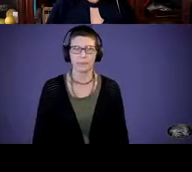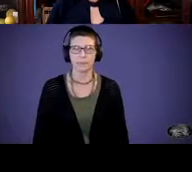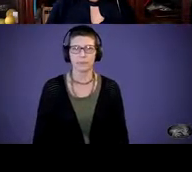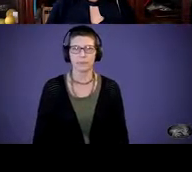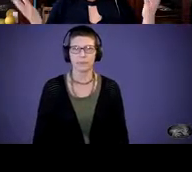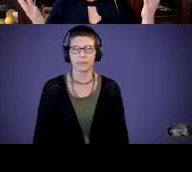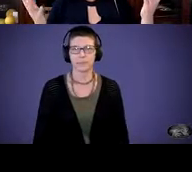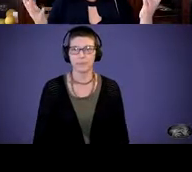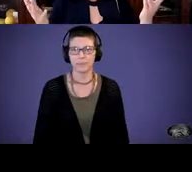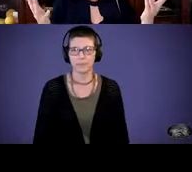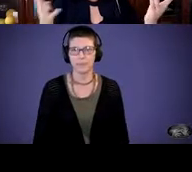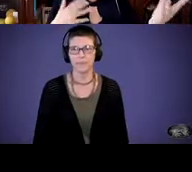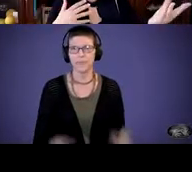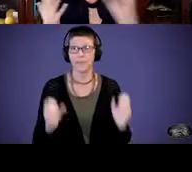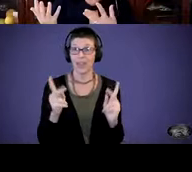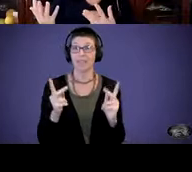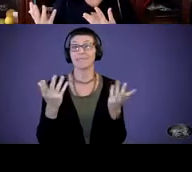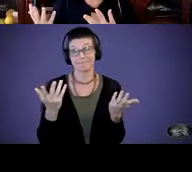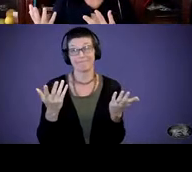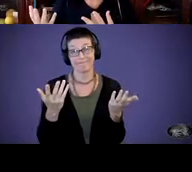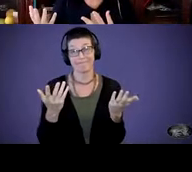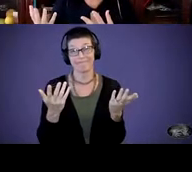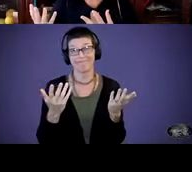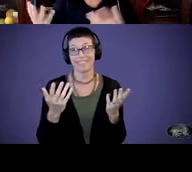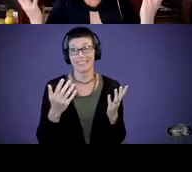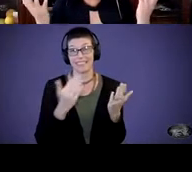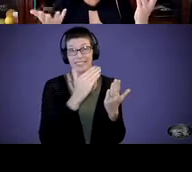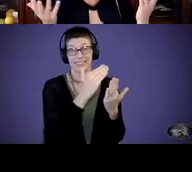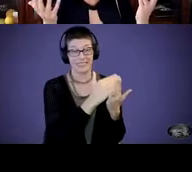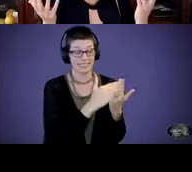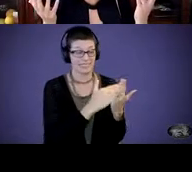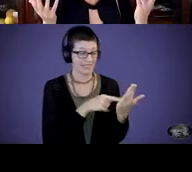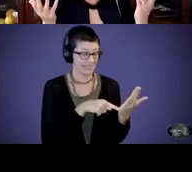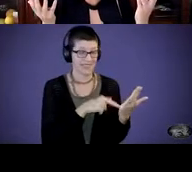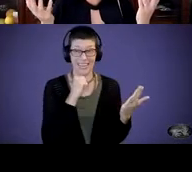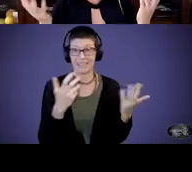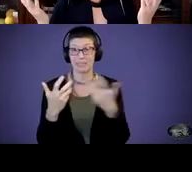So, alright, they exist, they don't match my child. So really, why do I care?